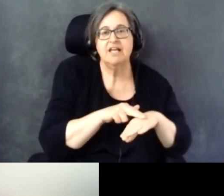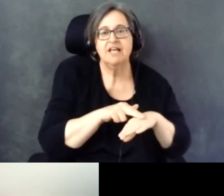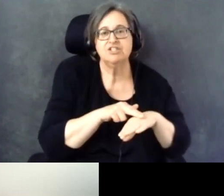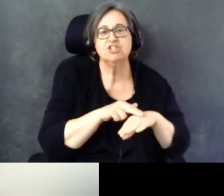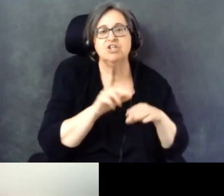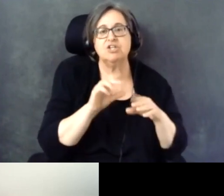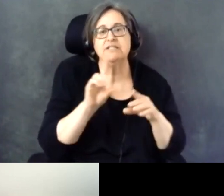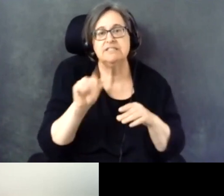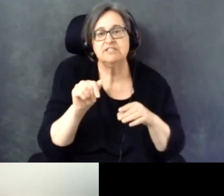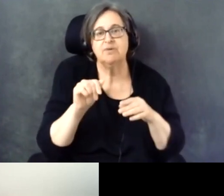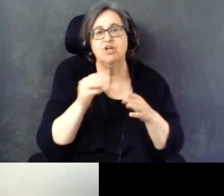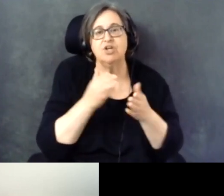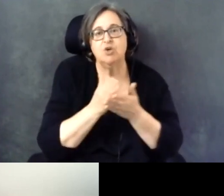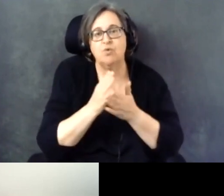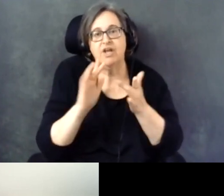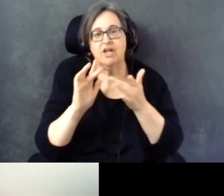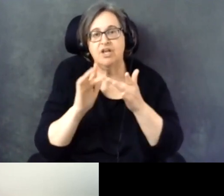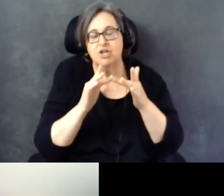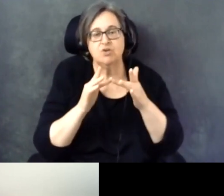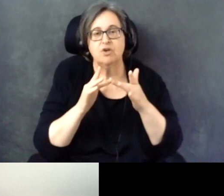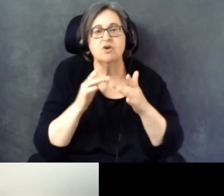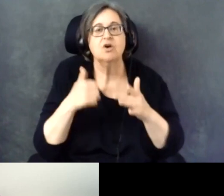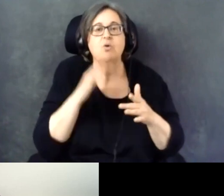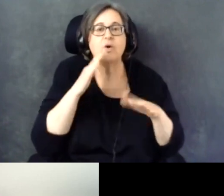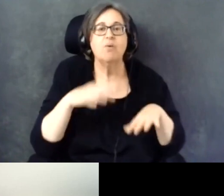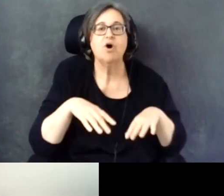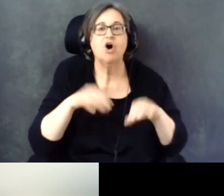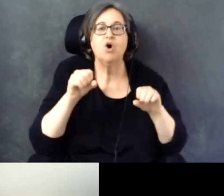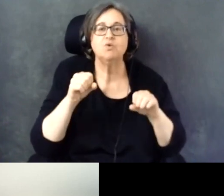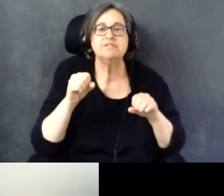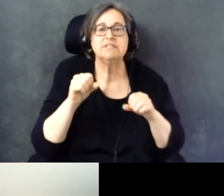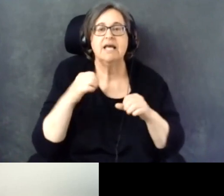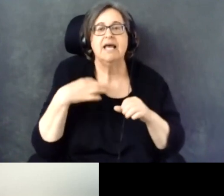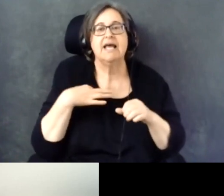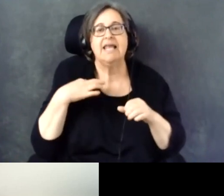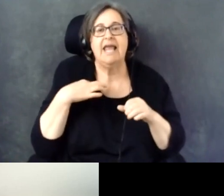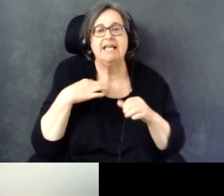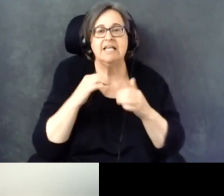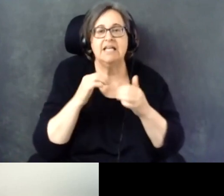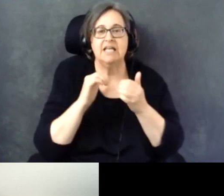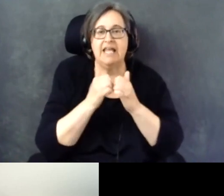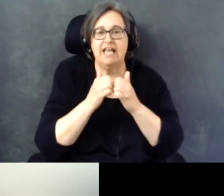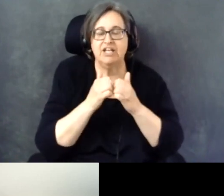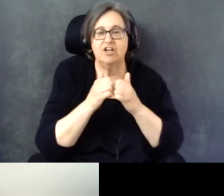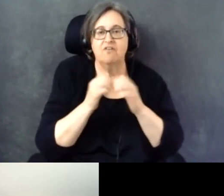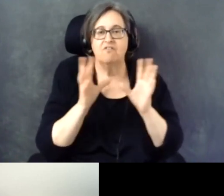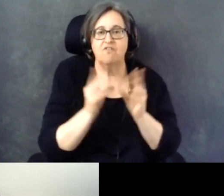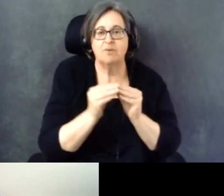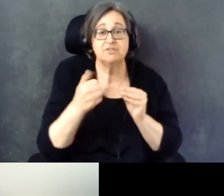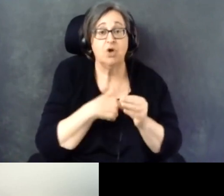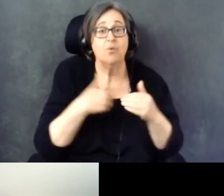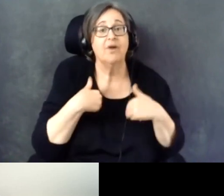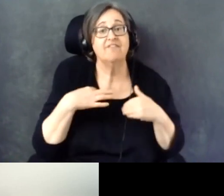to be hosting candidate forums. And we have a template as well.